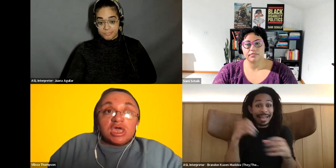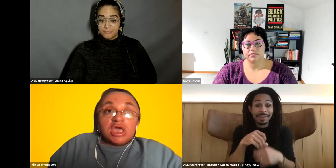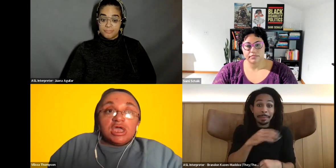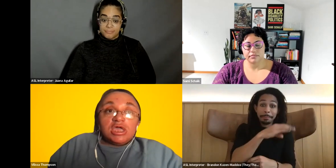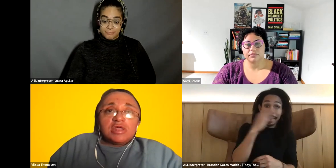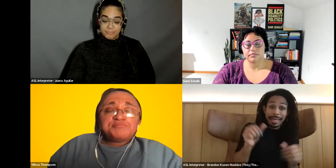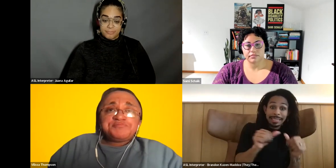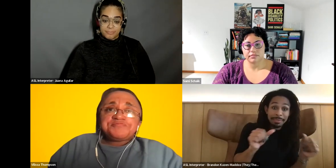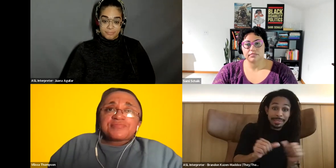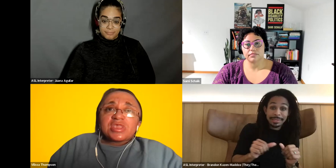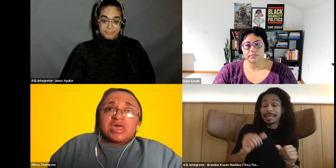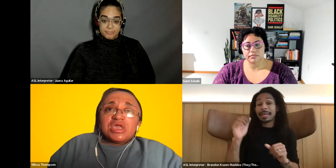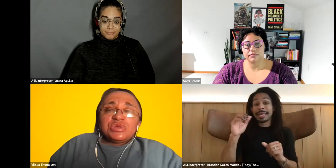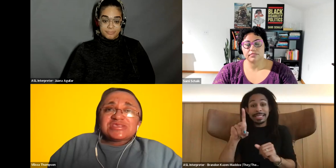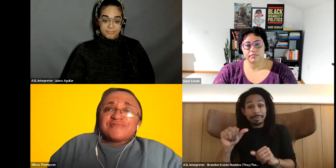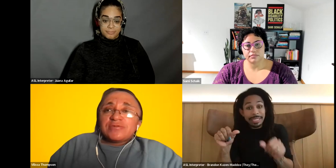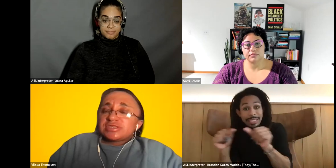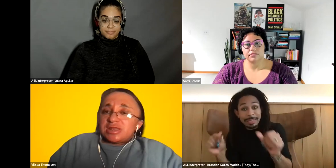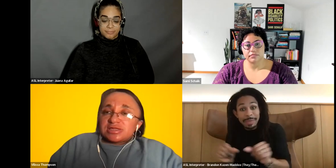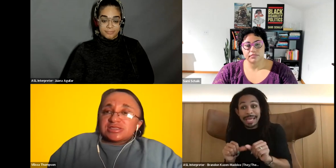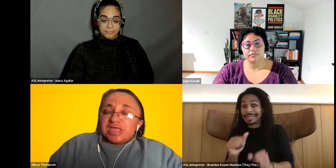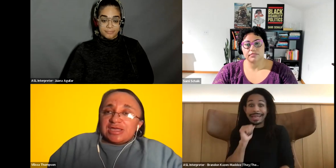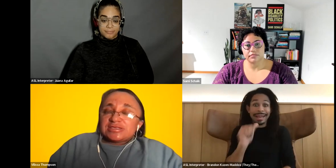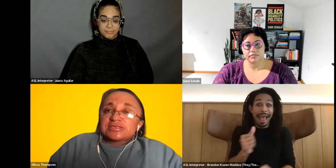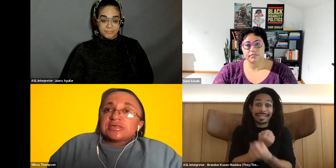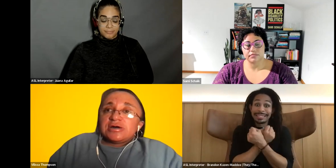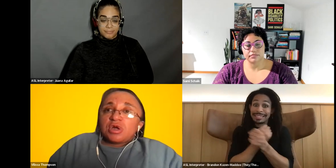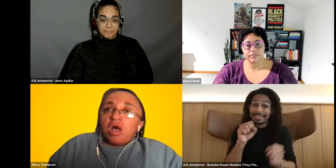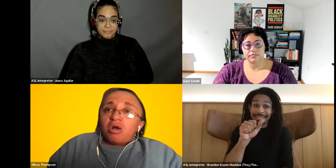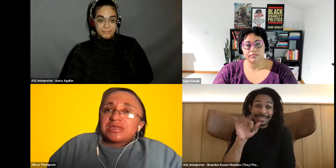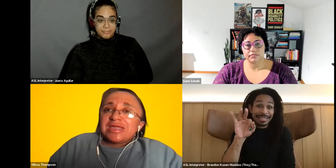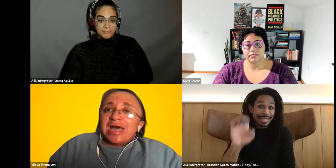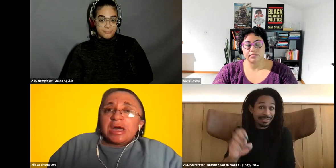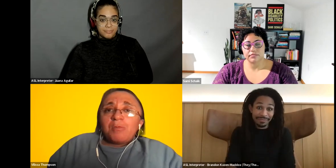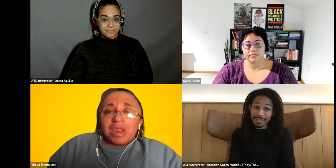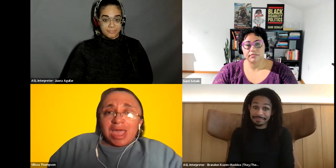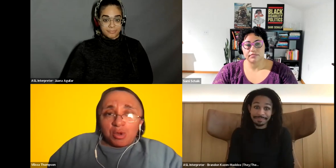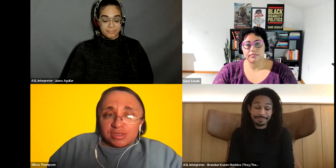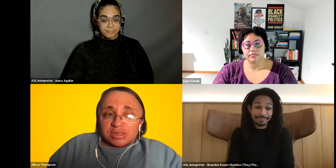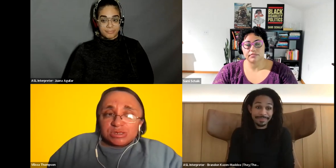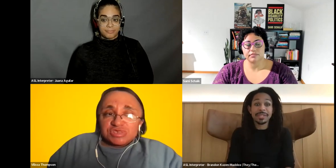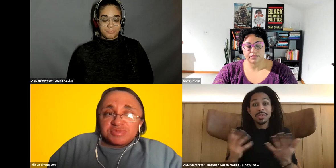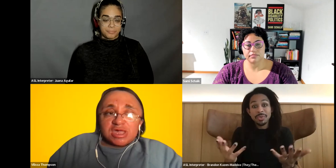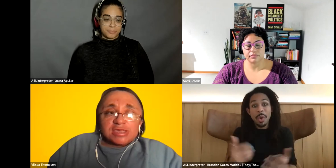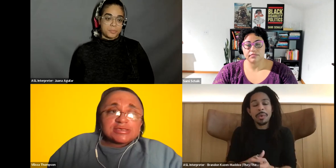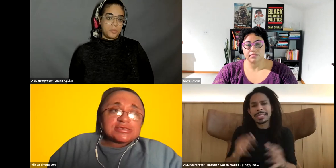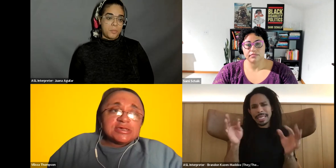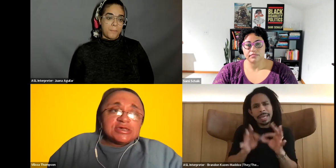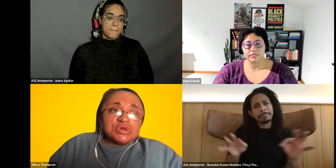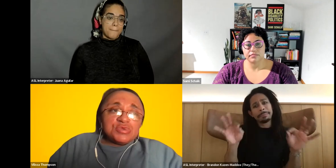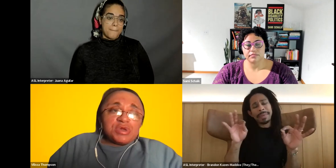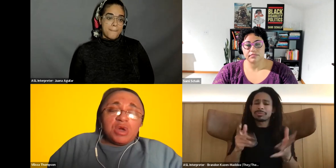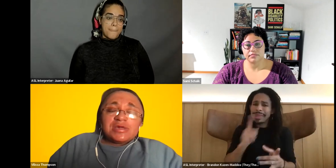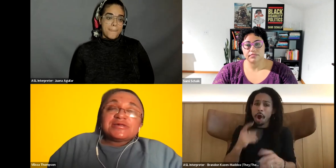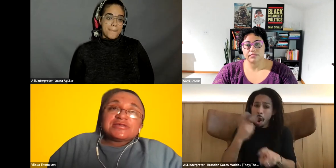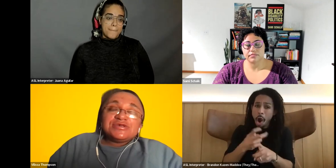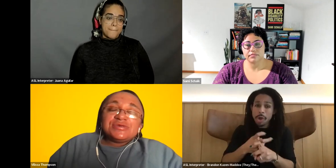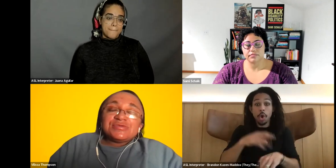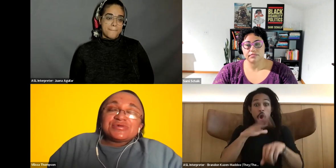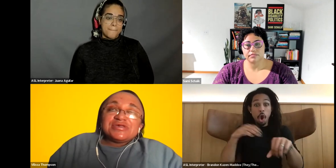Vilissa Thompson: and you know it's a very delicate dance of calling out black organizations because we don't wanna you know